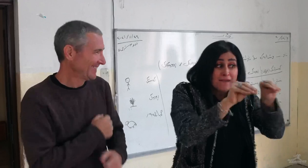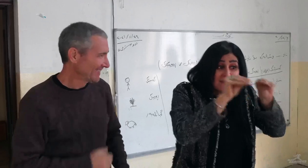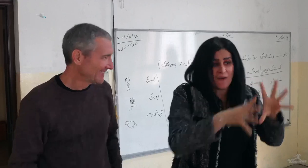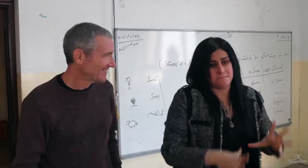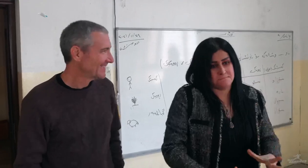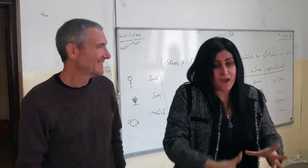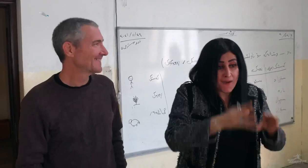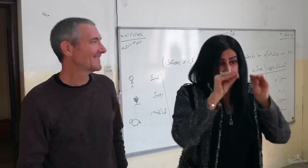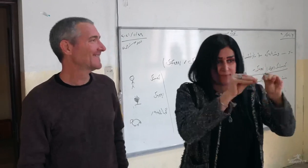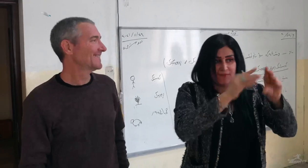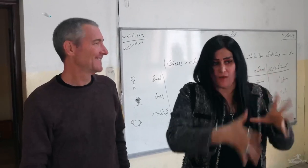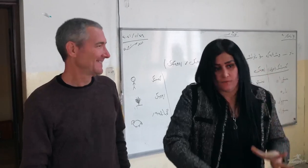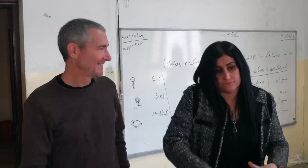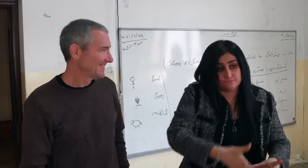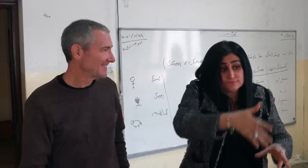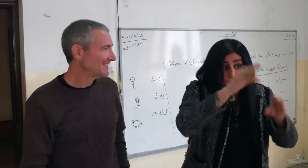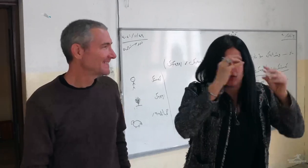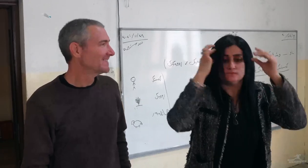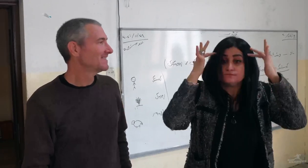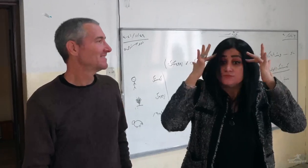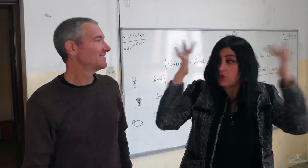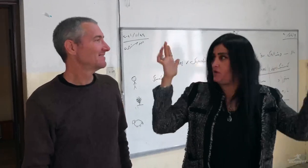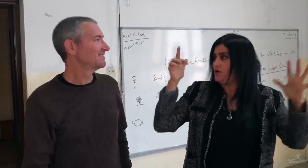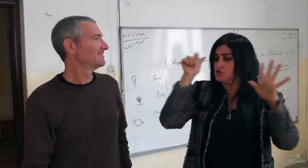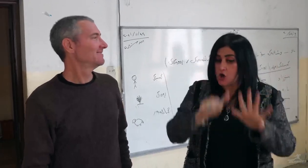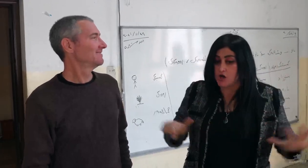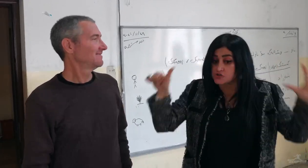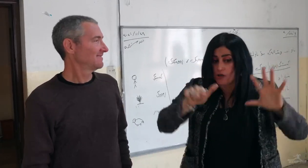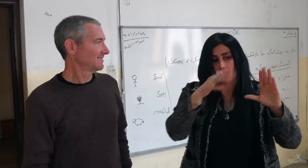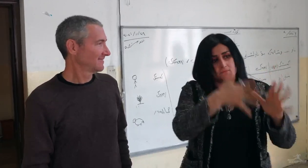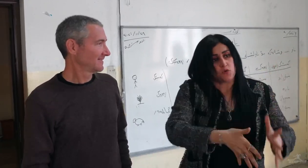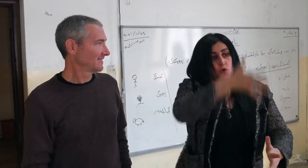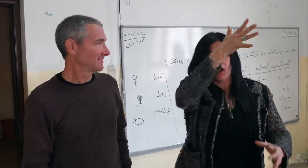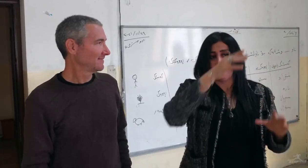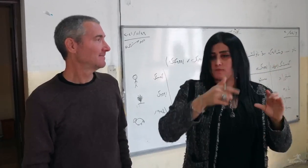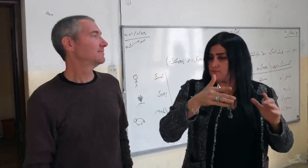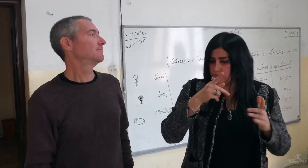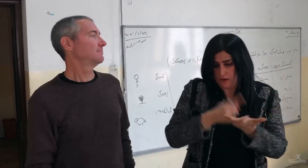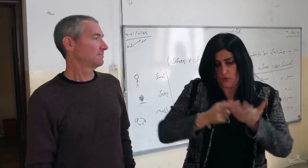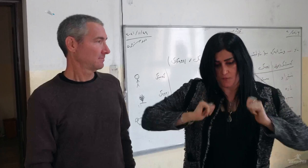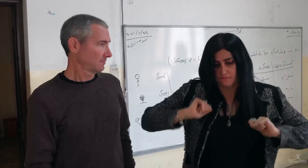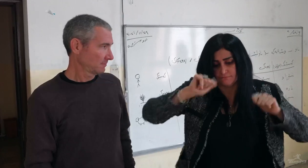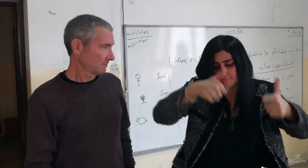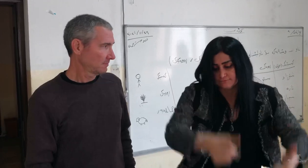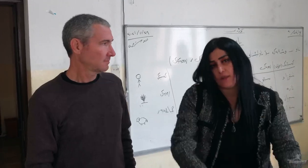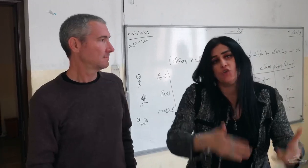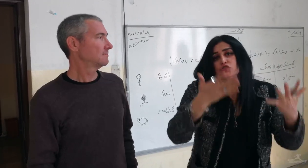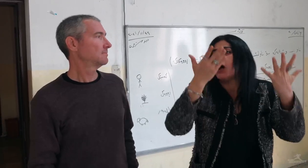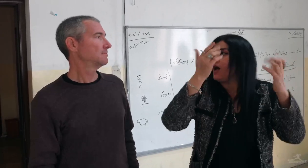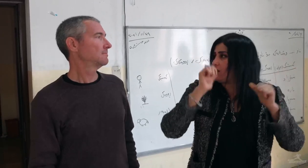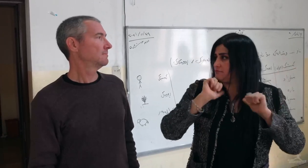I want to teach them and raise them for a better future. I want them to go beyond 6th-grade education.